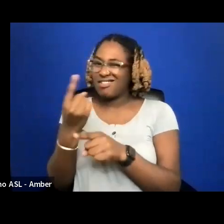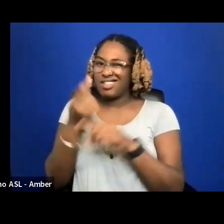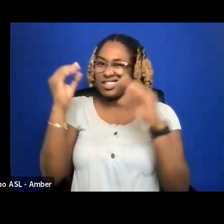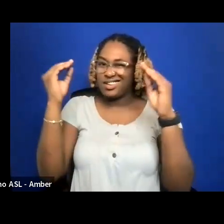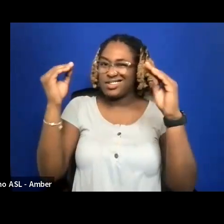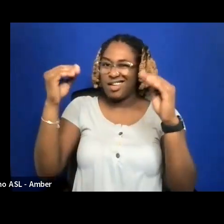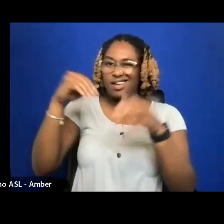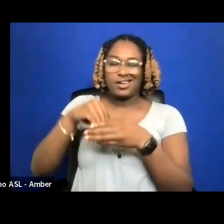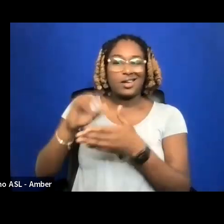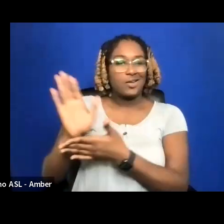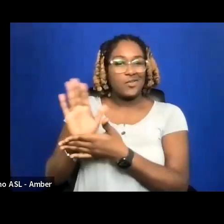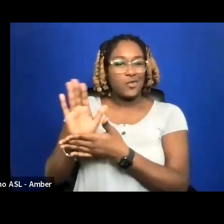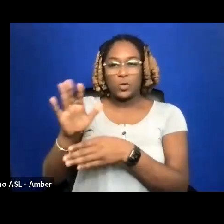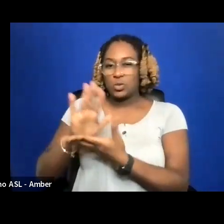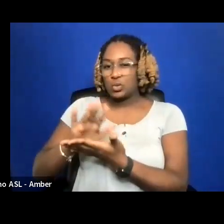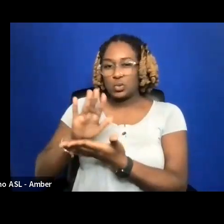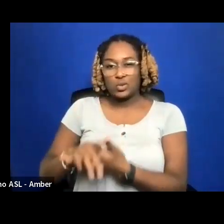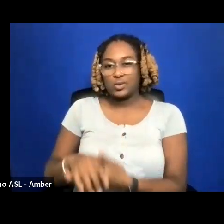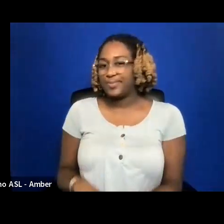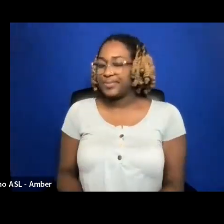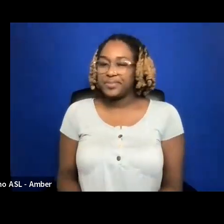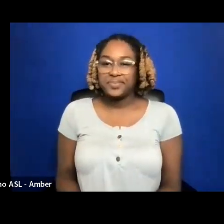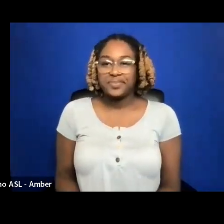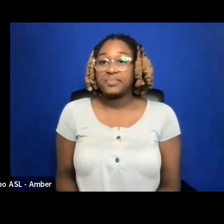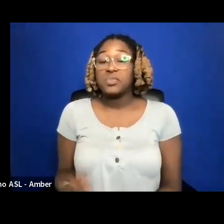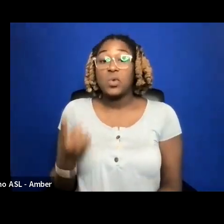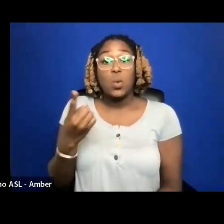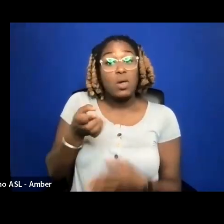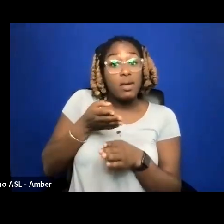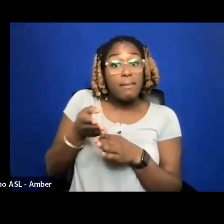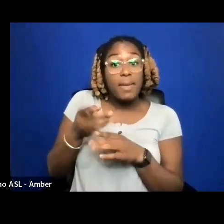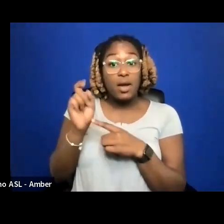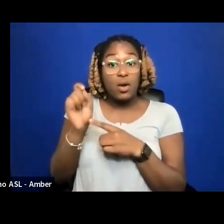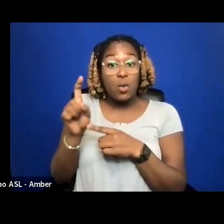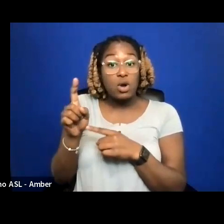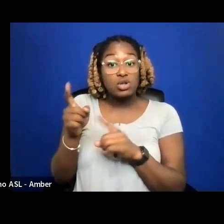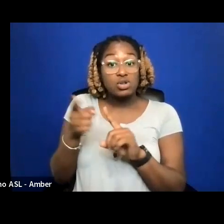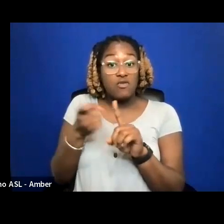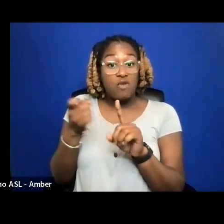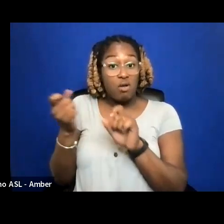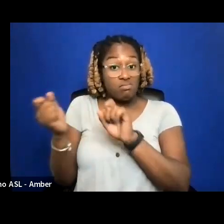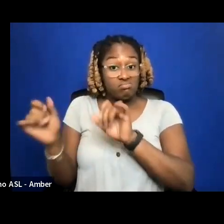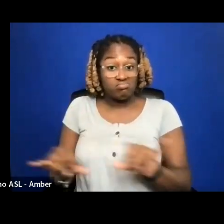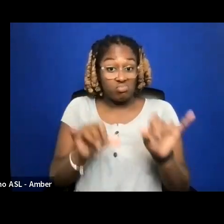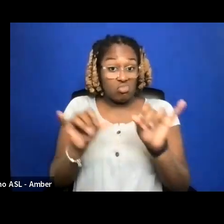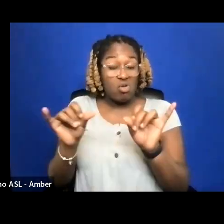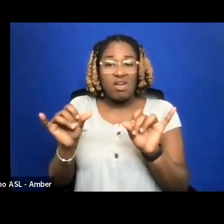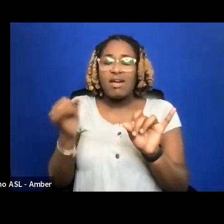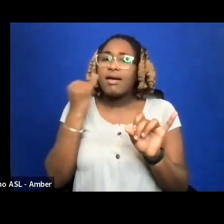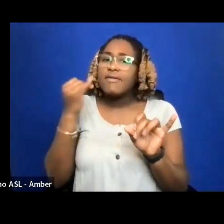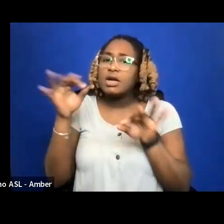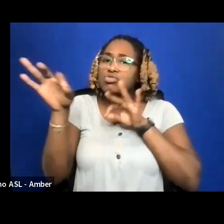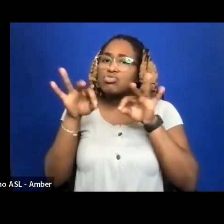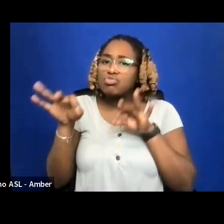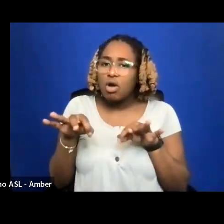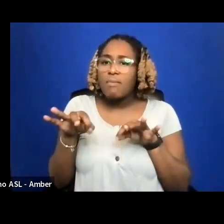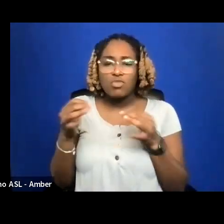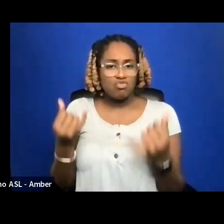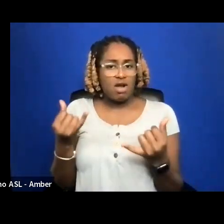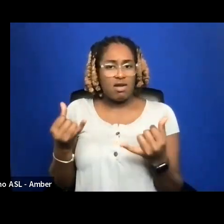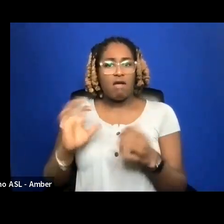ONE OF THE MAIN QUESTIONS THAT CAME FROM ALL OF YOU IS IF I COULD DESCRIBE THE CURRENT LANDSCAPE OF